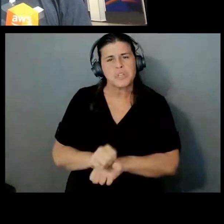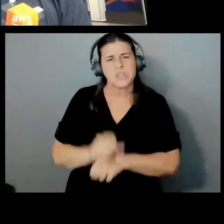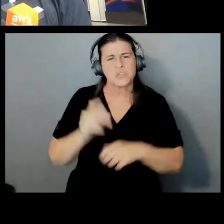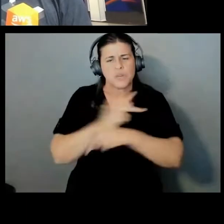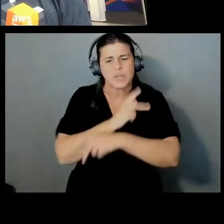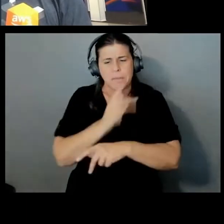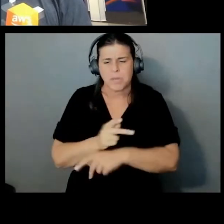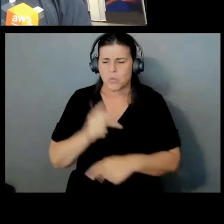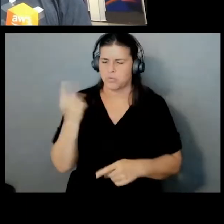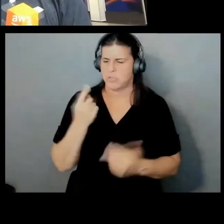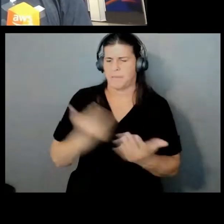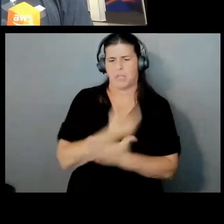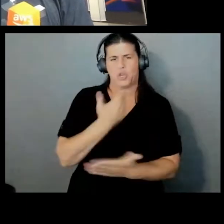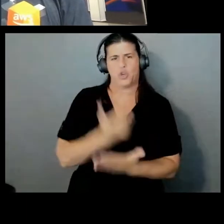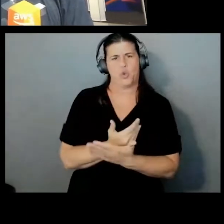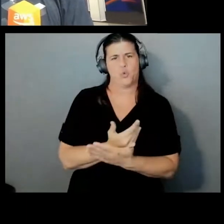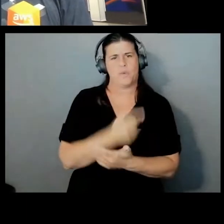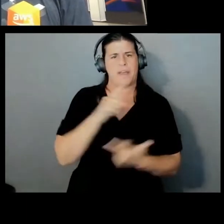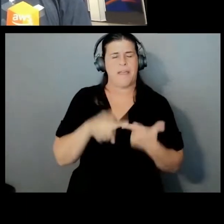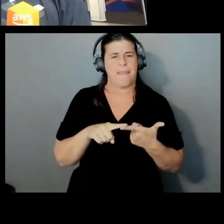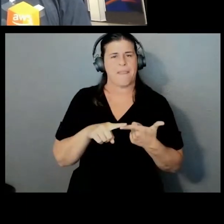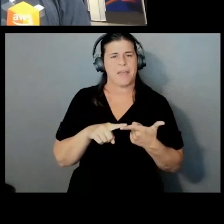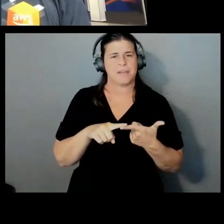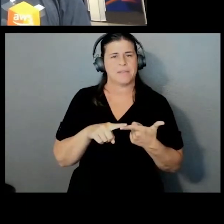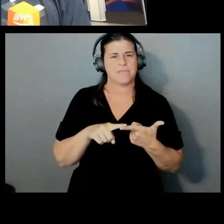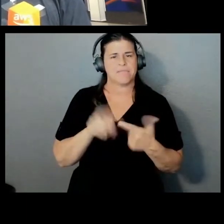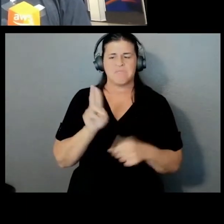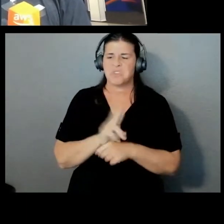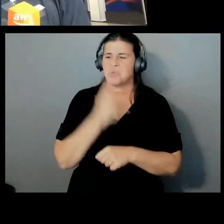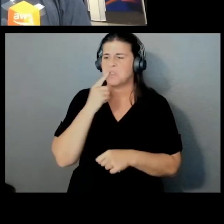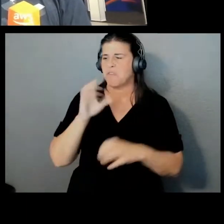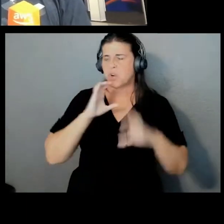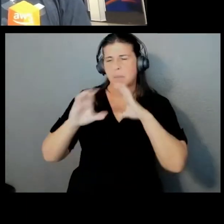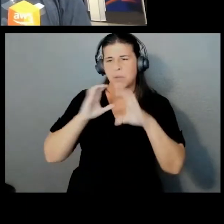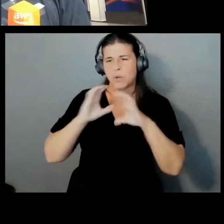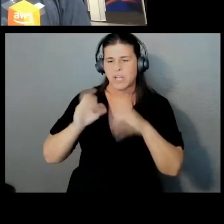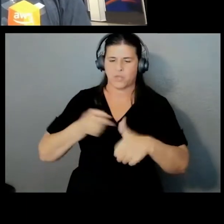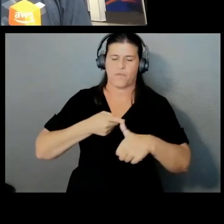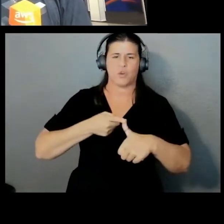and then you use it for communication first, right? Like, you're kind of sending a packet.